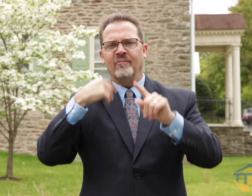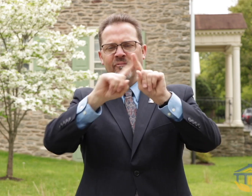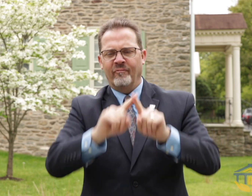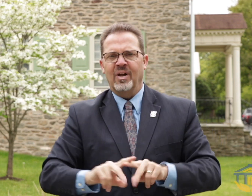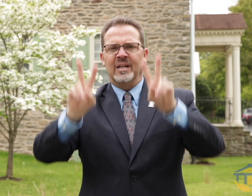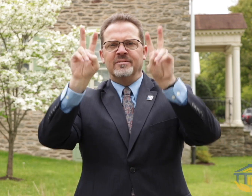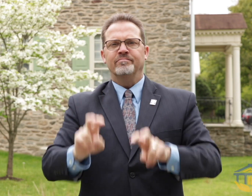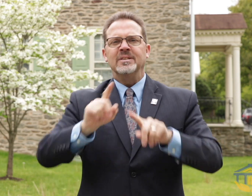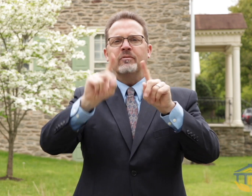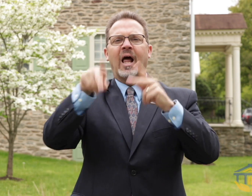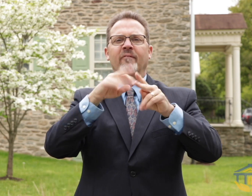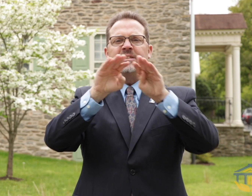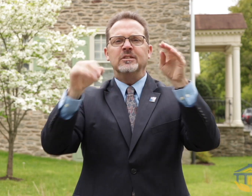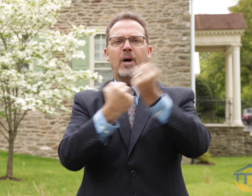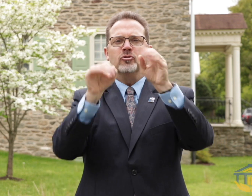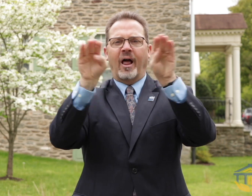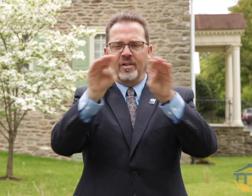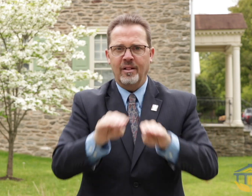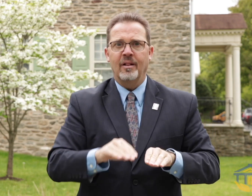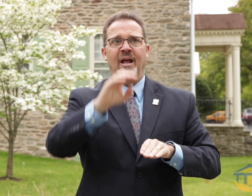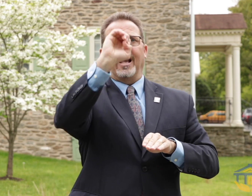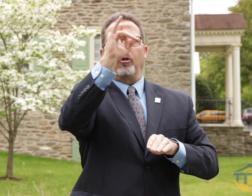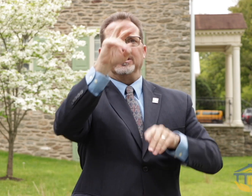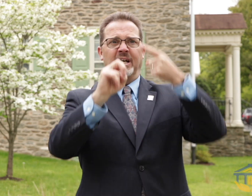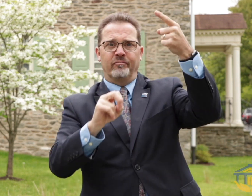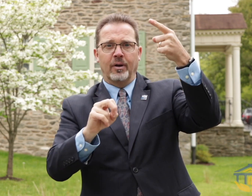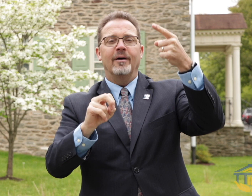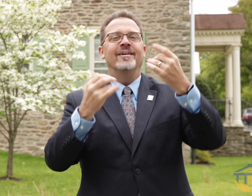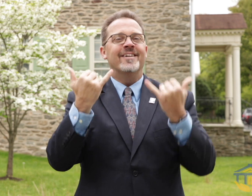at various levels below the premier level. There is the exclusive level and